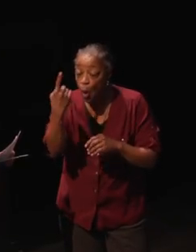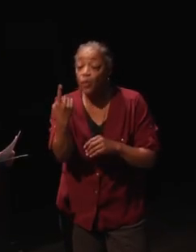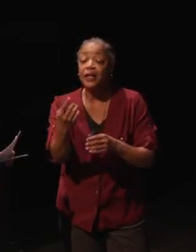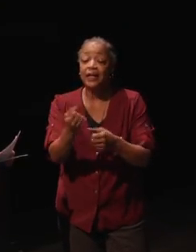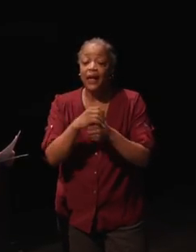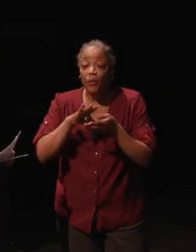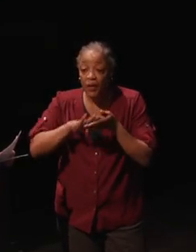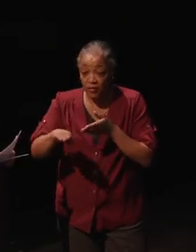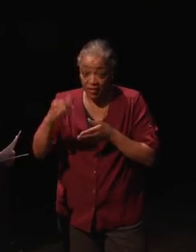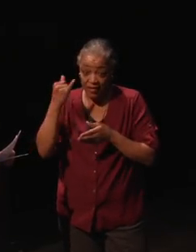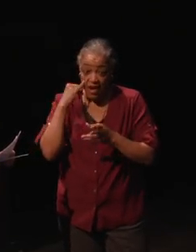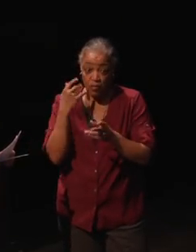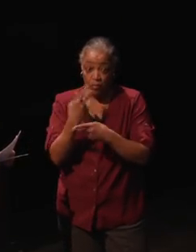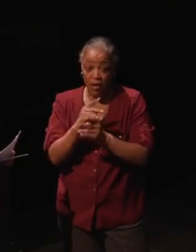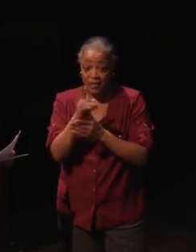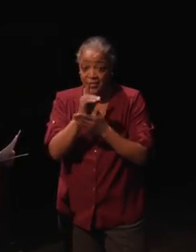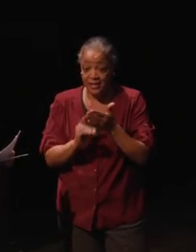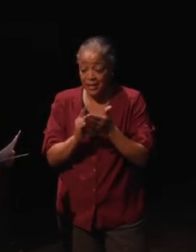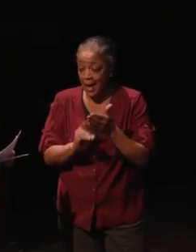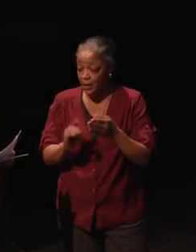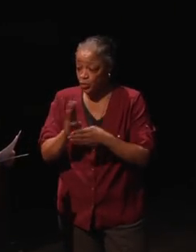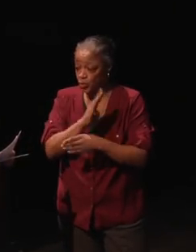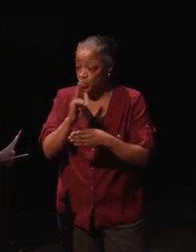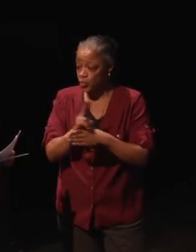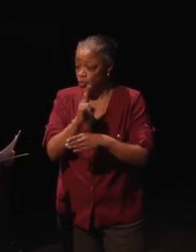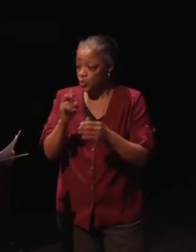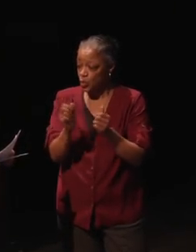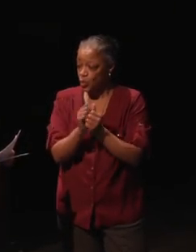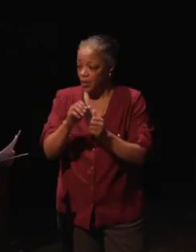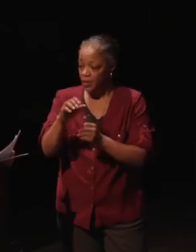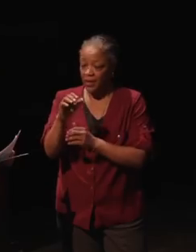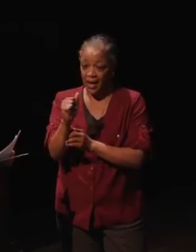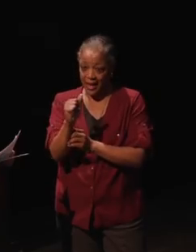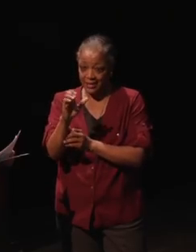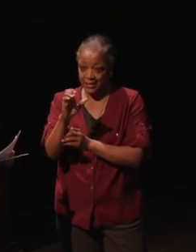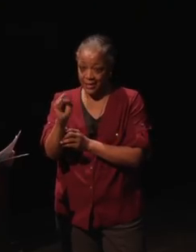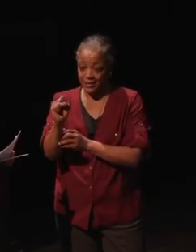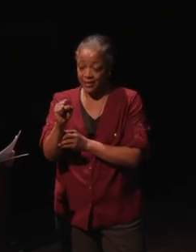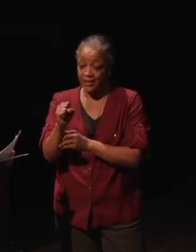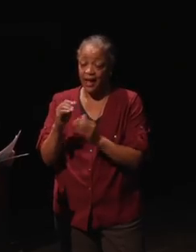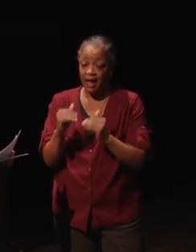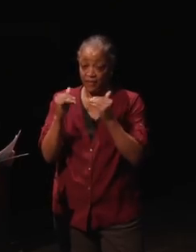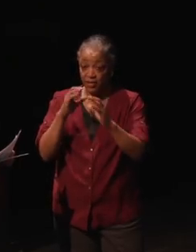if the product is designed to be used with advanced communication services,